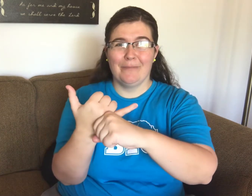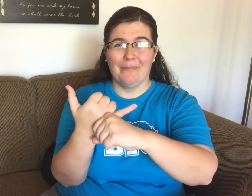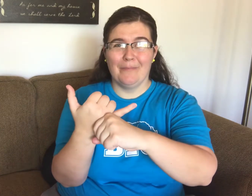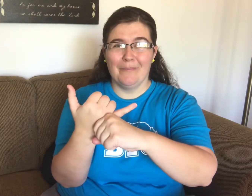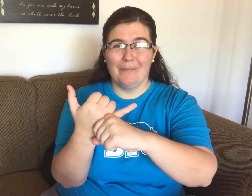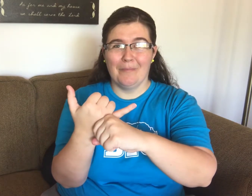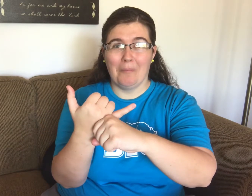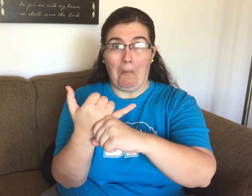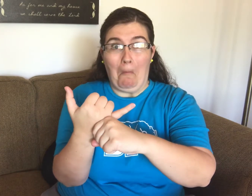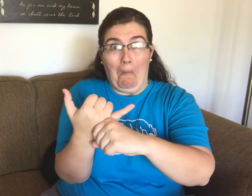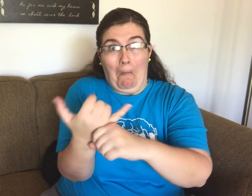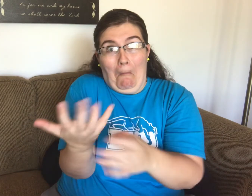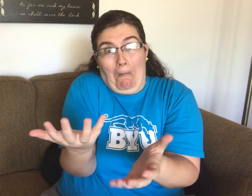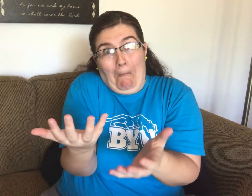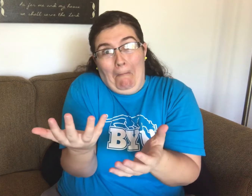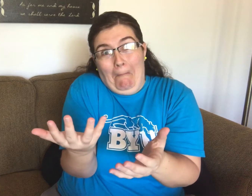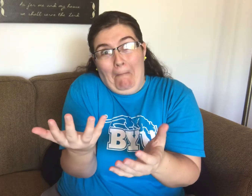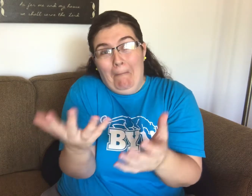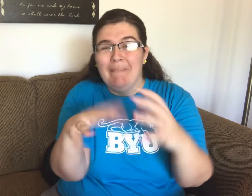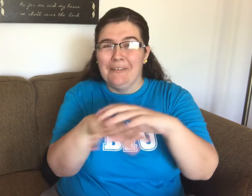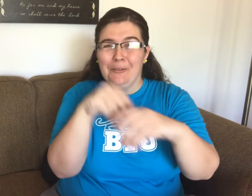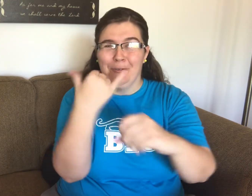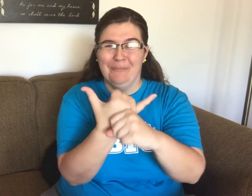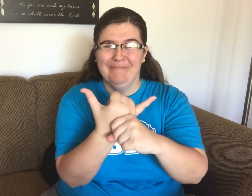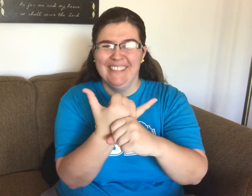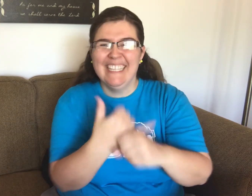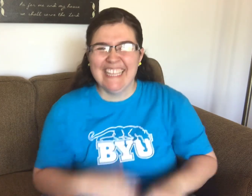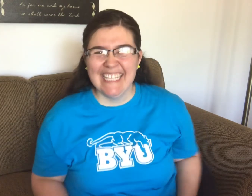(no clue why...?) :)